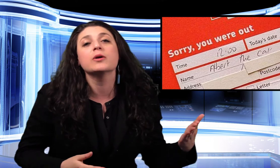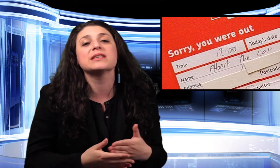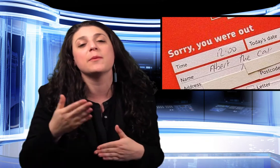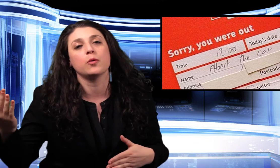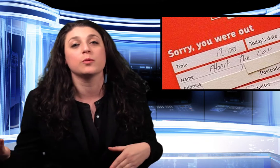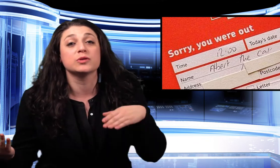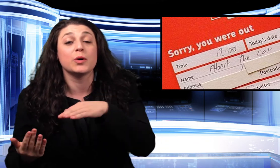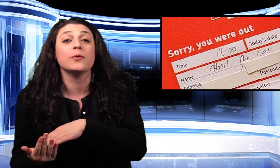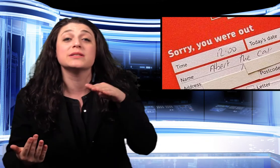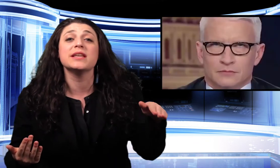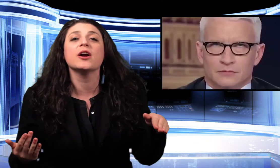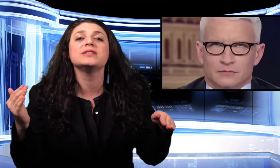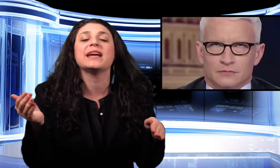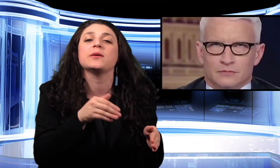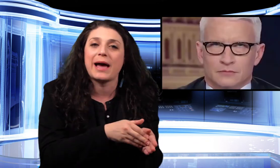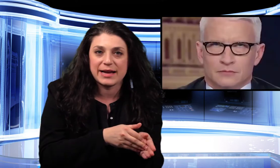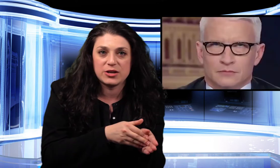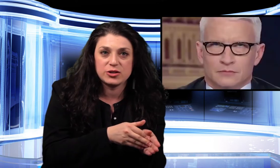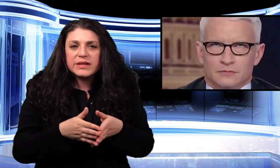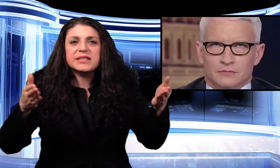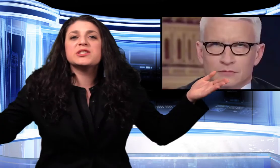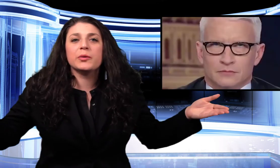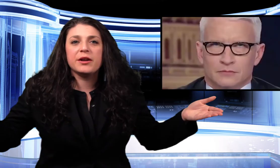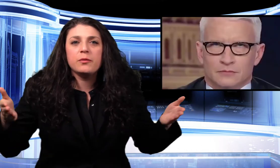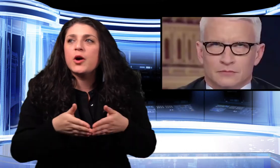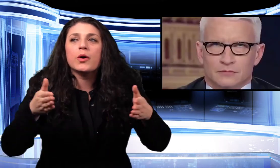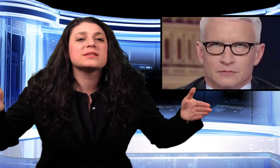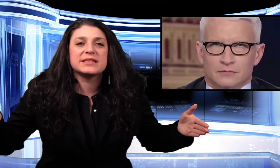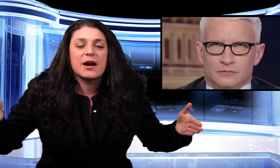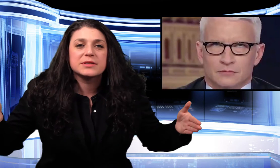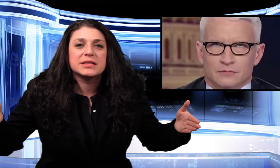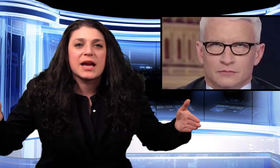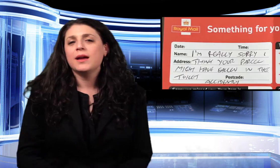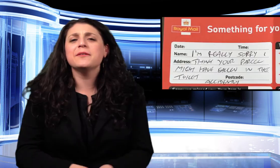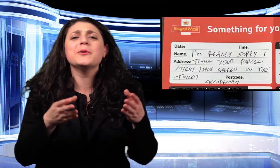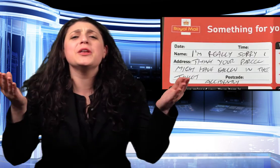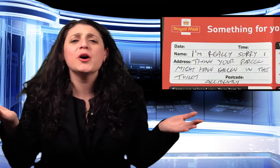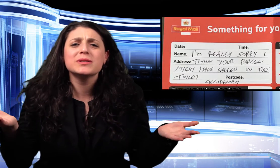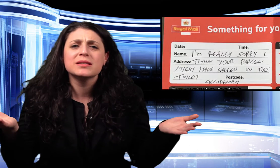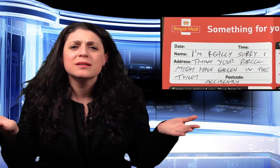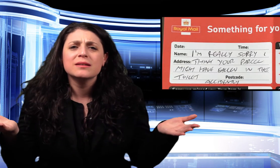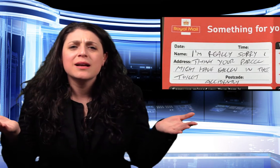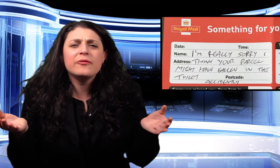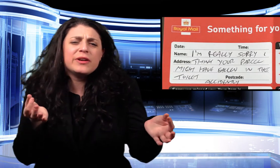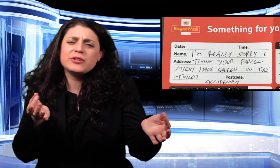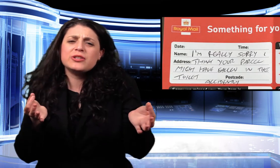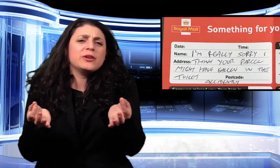I'm at work, which is why I wasn't there to get the package. This isn't Sweden! We don't work six hours a day. And he wrote a note! How vintage.